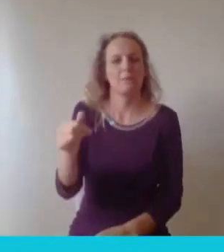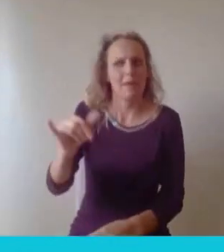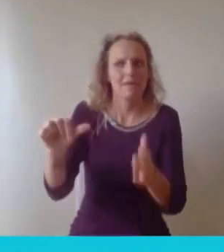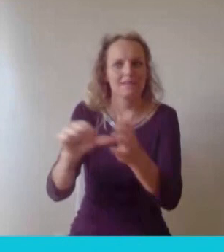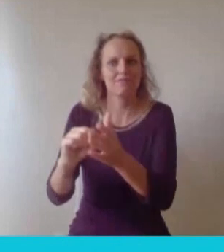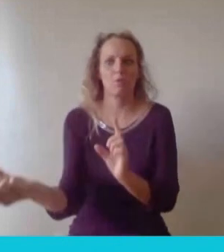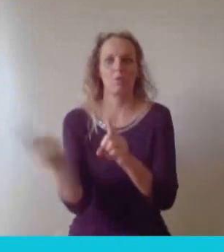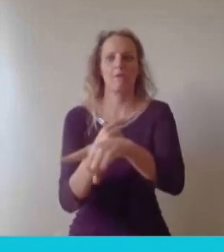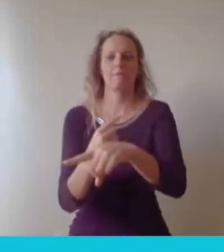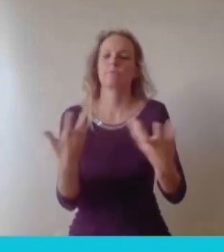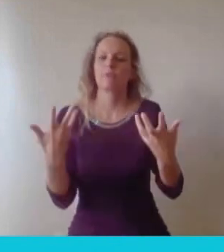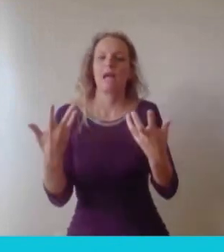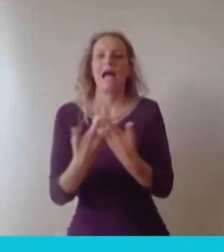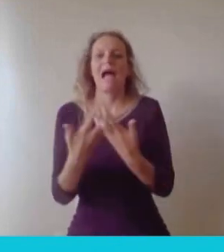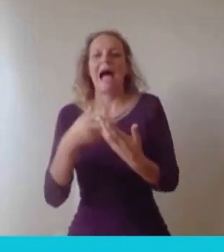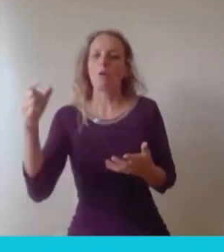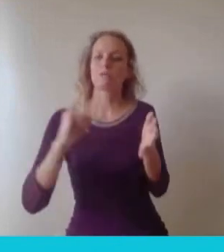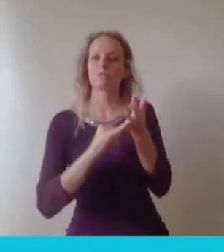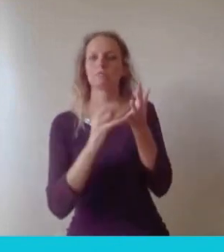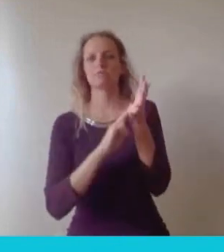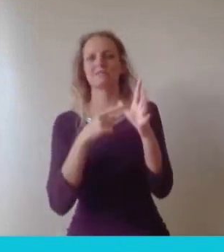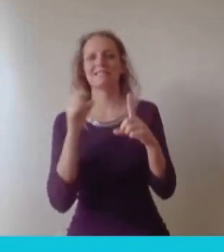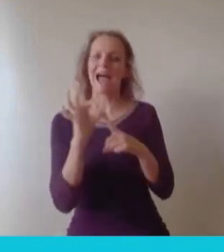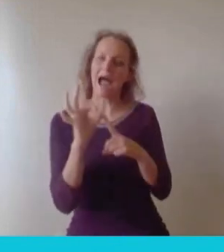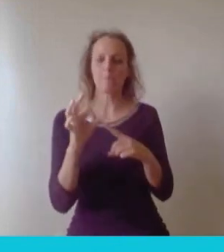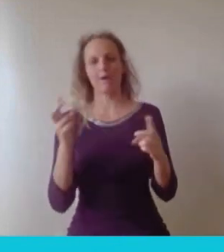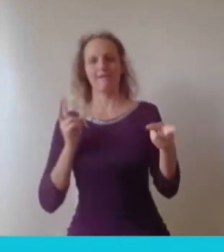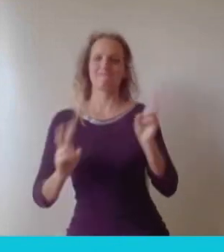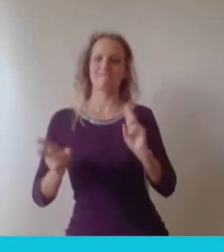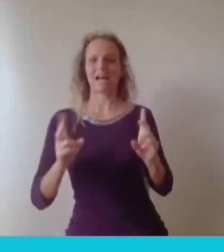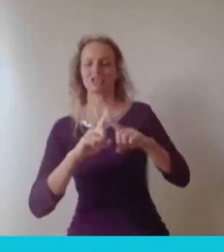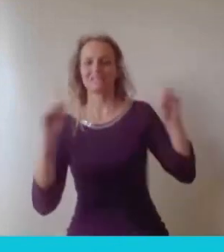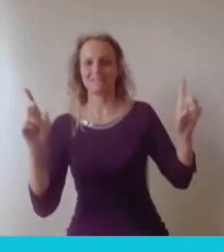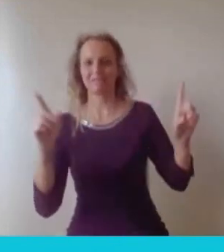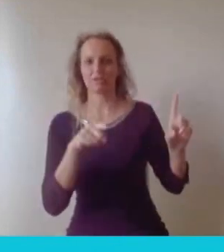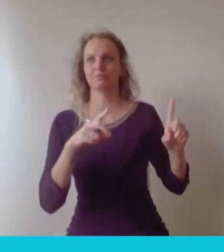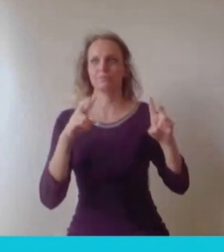Google reverse image search? Oh that's a great question. So Google